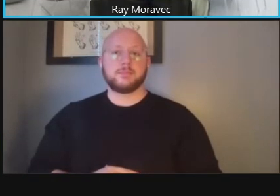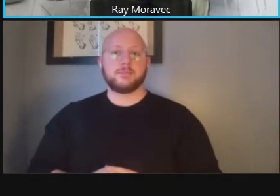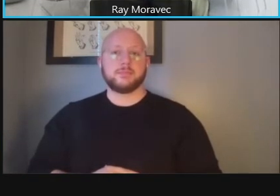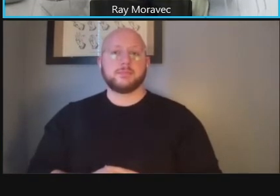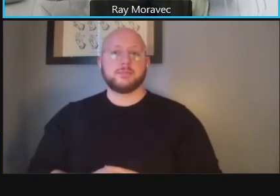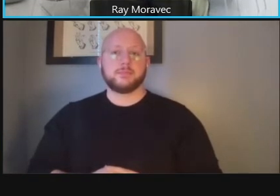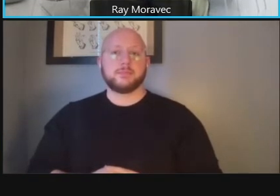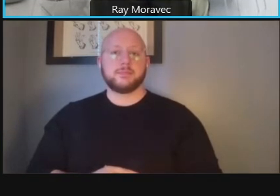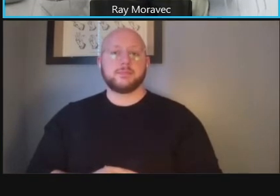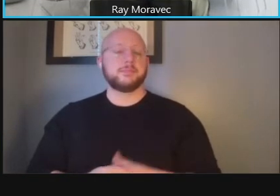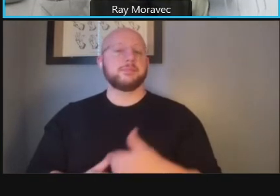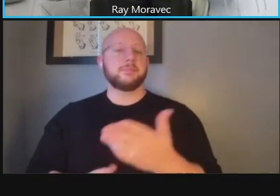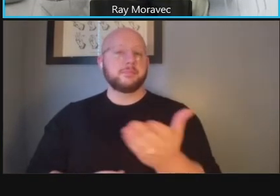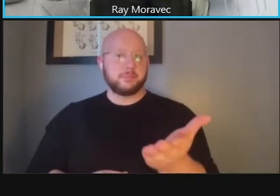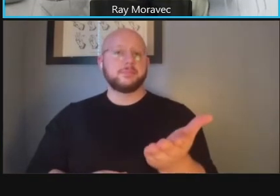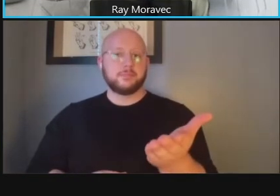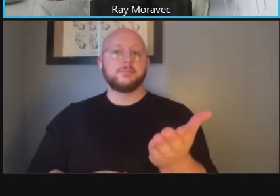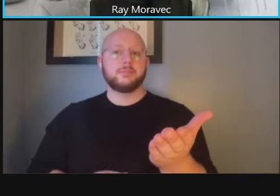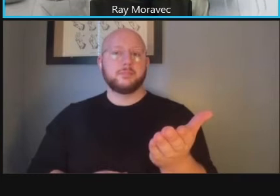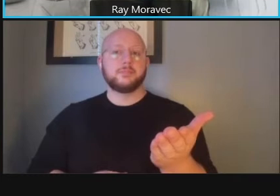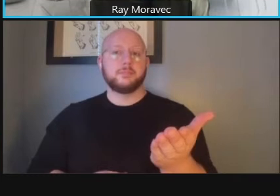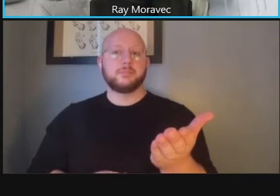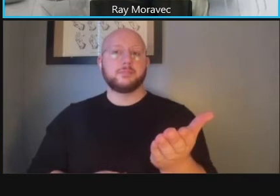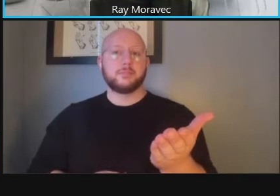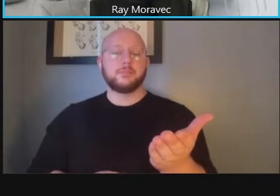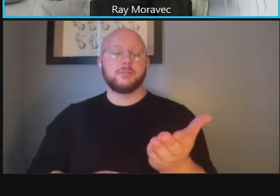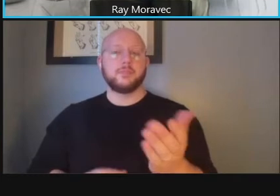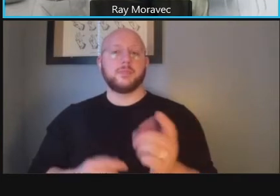and then of course from a curbside management perspective this is where